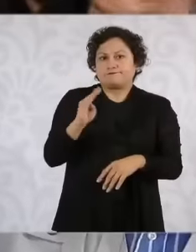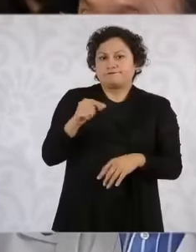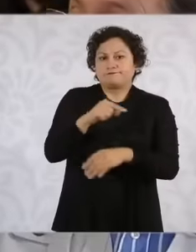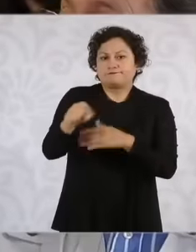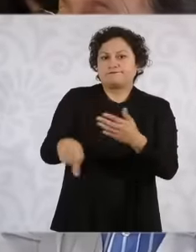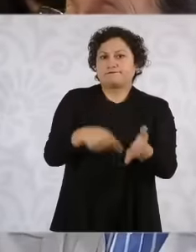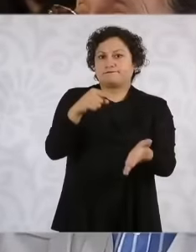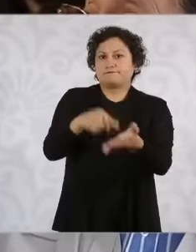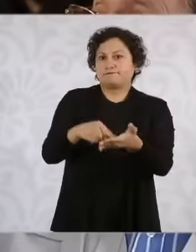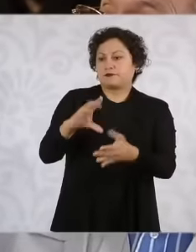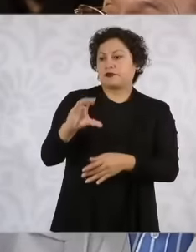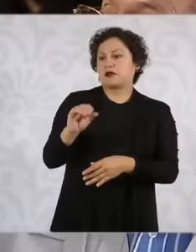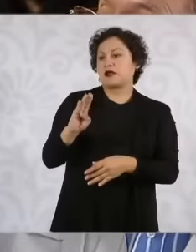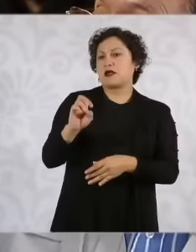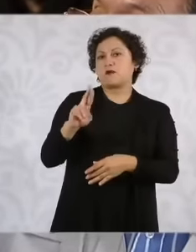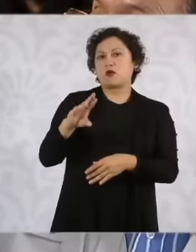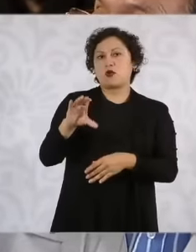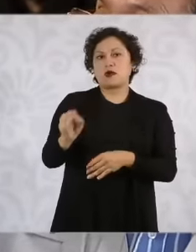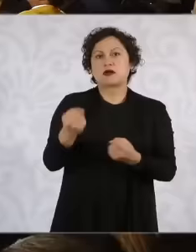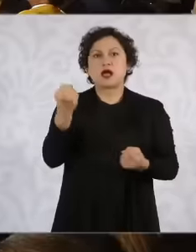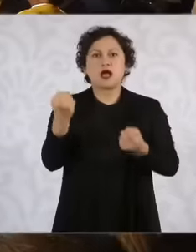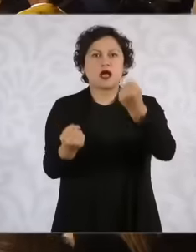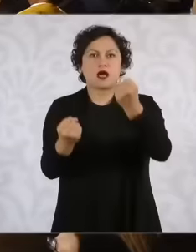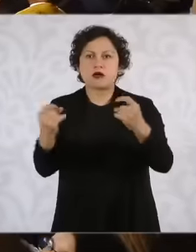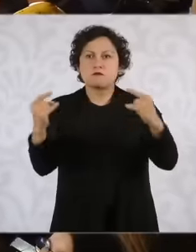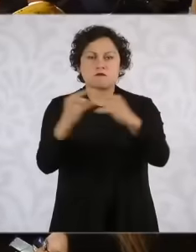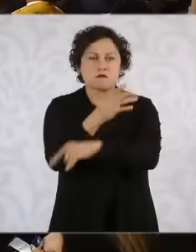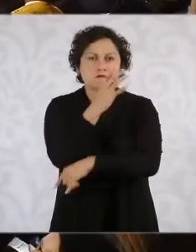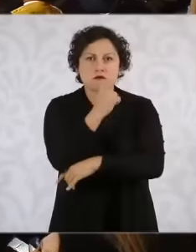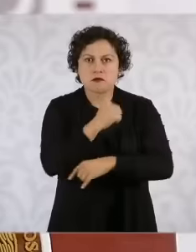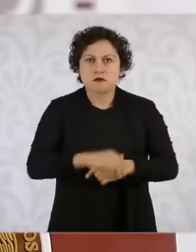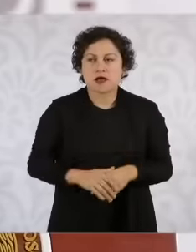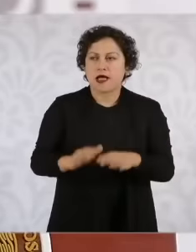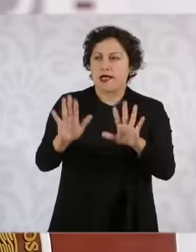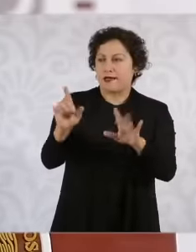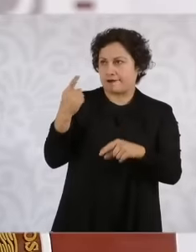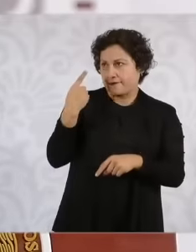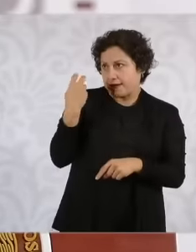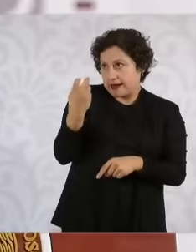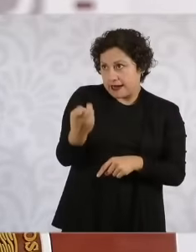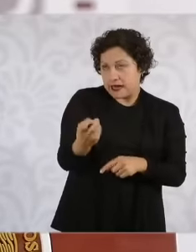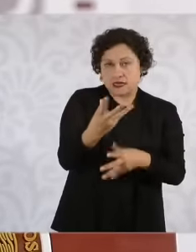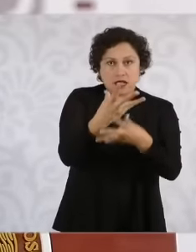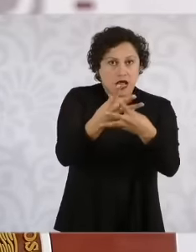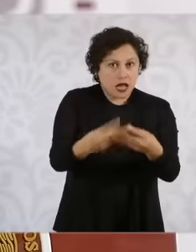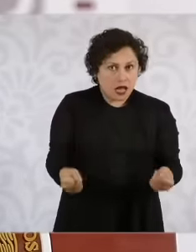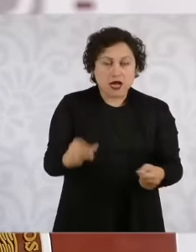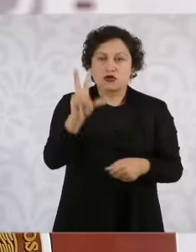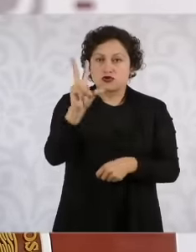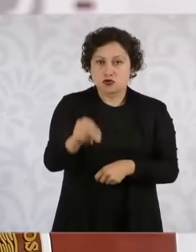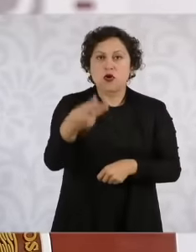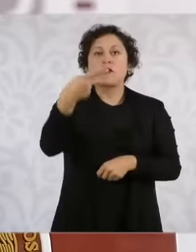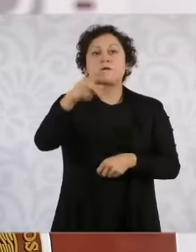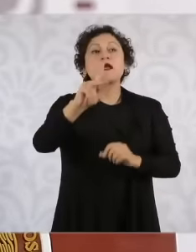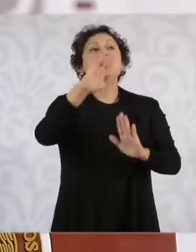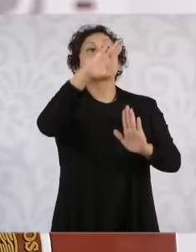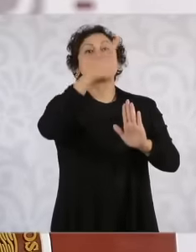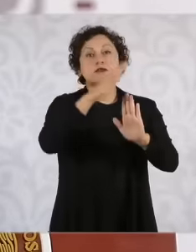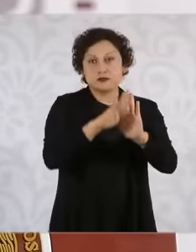through Caborca I am not saying that everything is resolved but it has decreased, let's see if they can find me there The